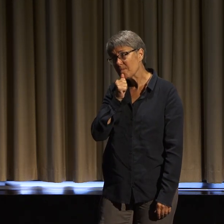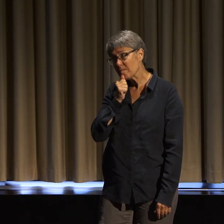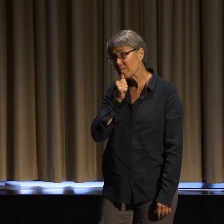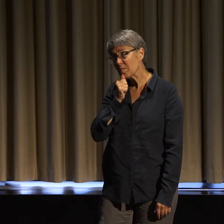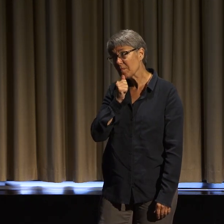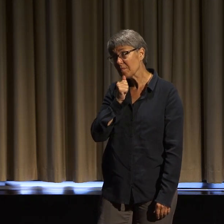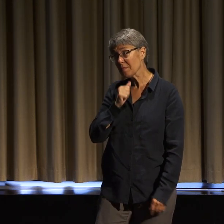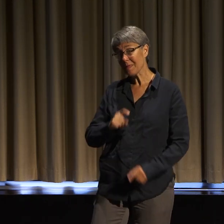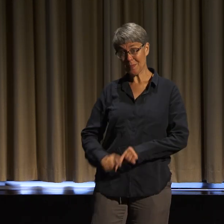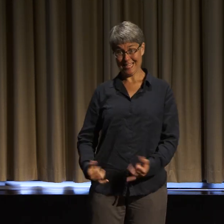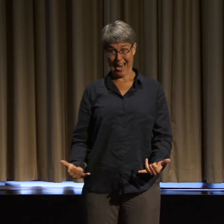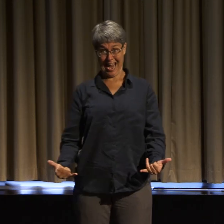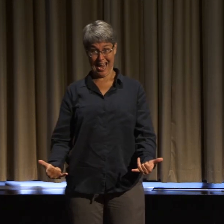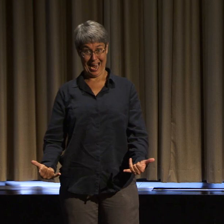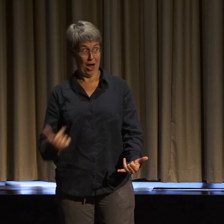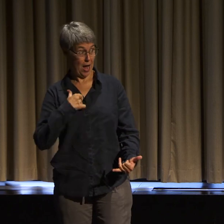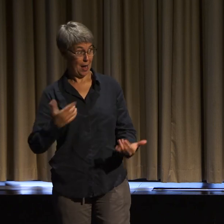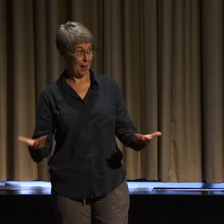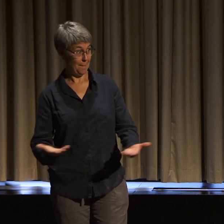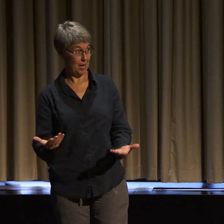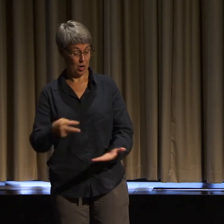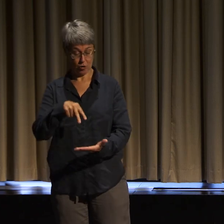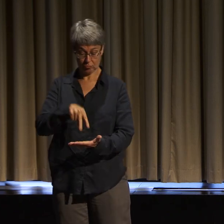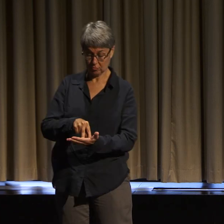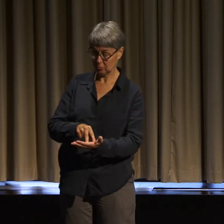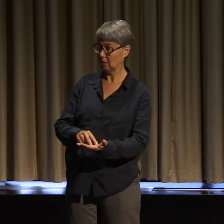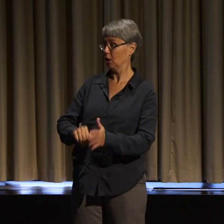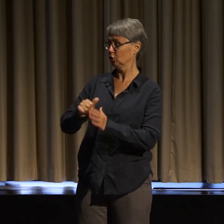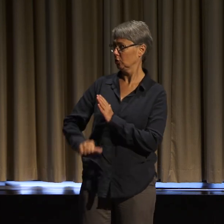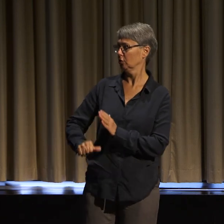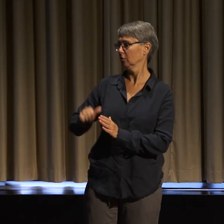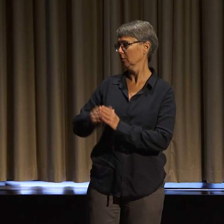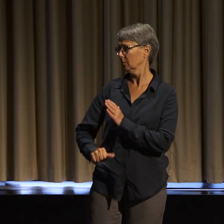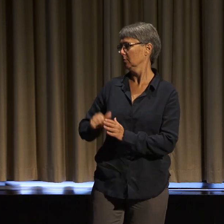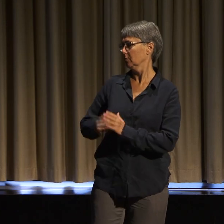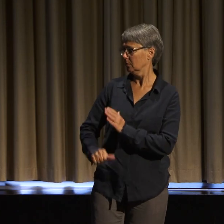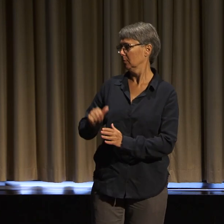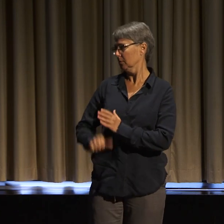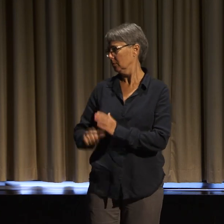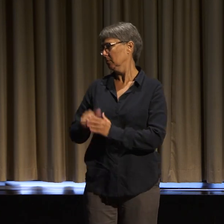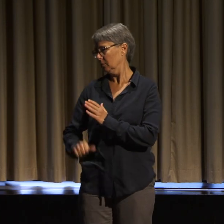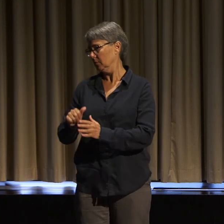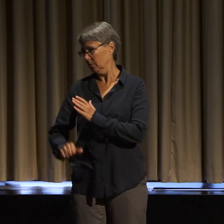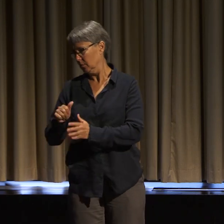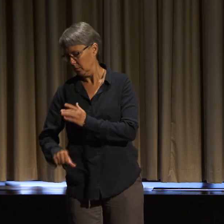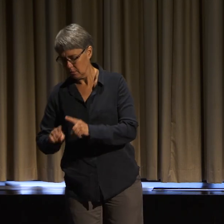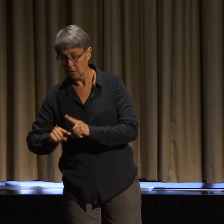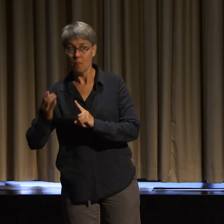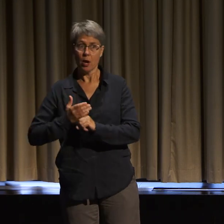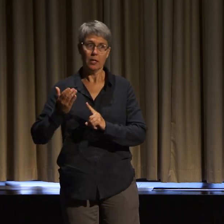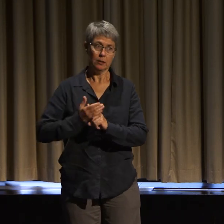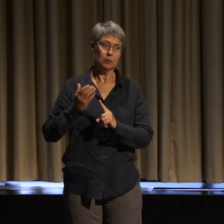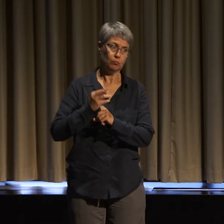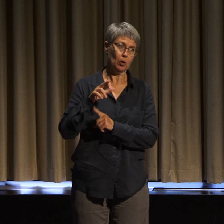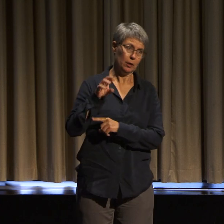all, after all of these surgeries, and after the braces, and the physical therapies, and all the other things, the forced healing, everything